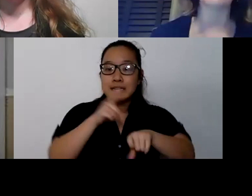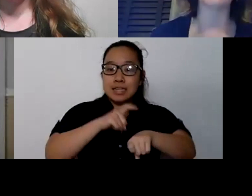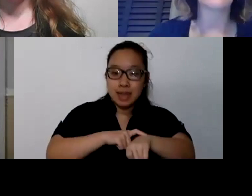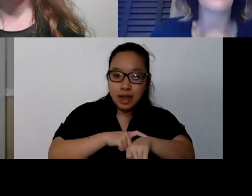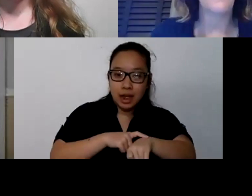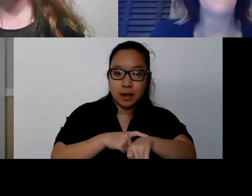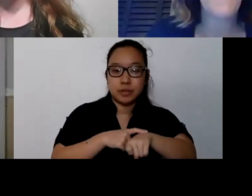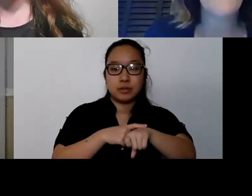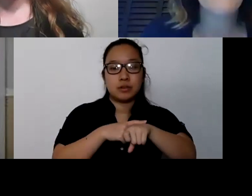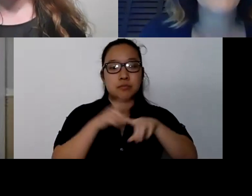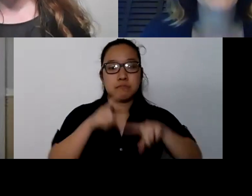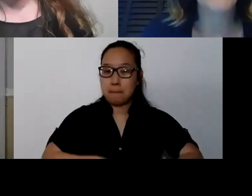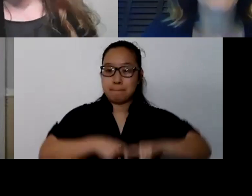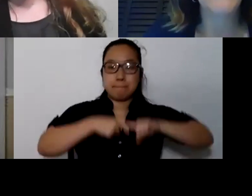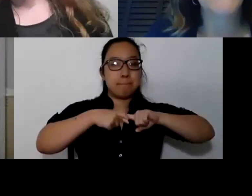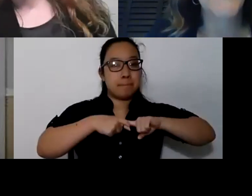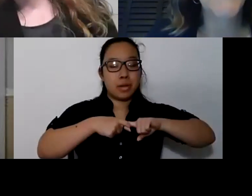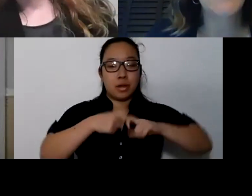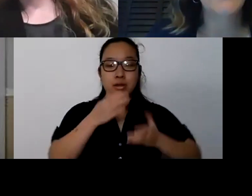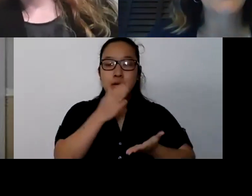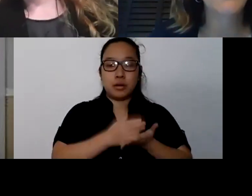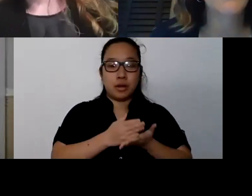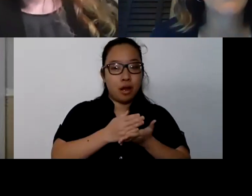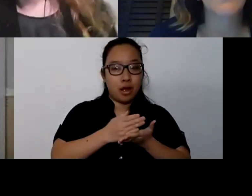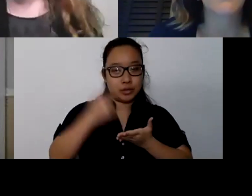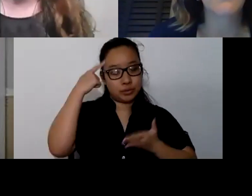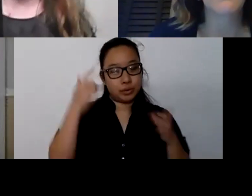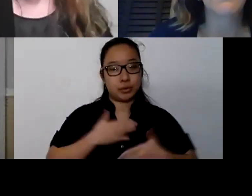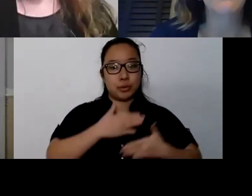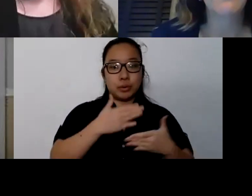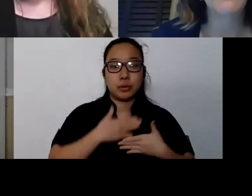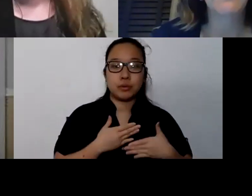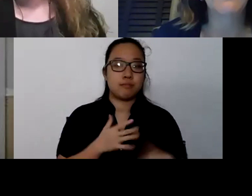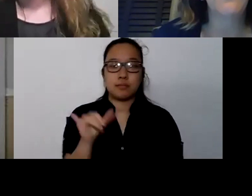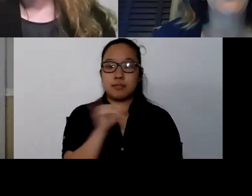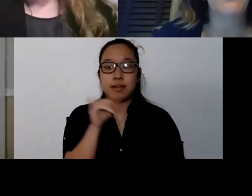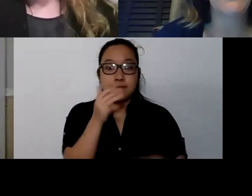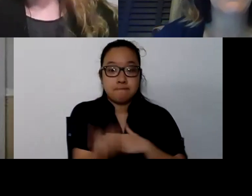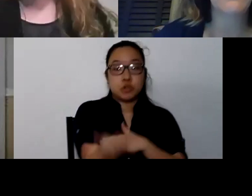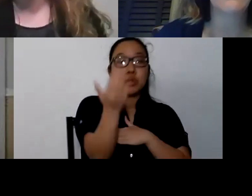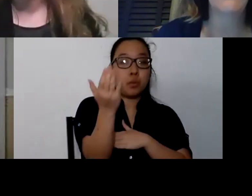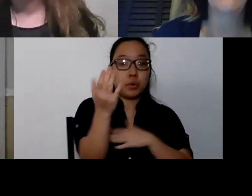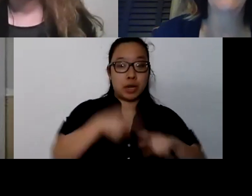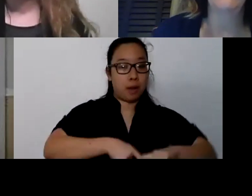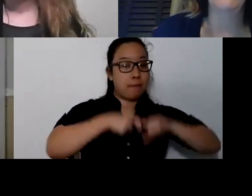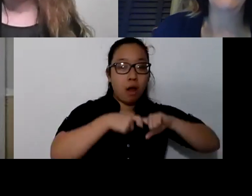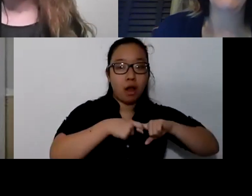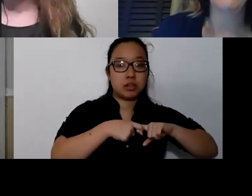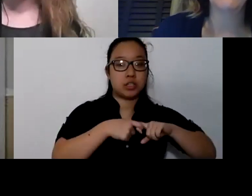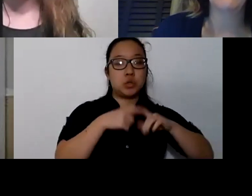So when we wake up in the morning, we do this thing, or when we're getting ready for bedtime, we can do this thing that helps too. Again, coming back to those resiliences,